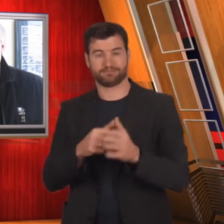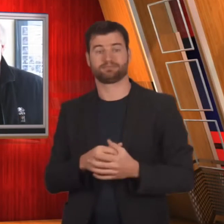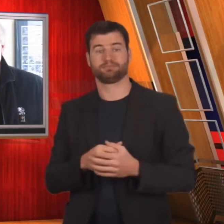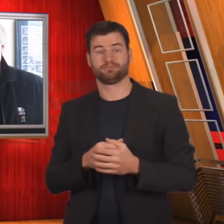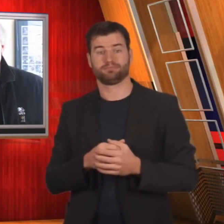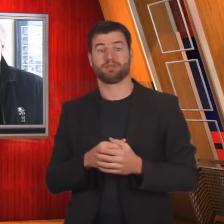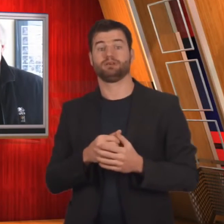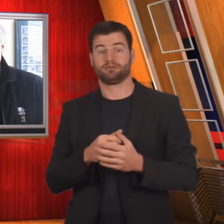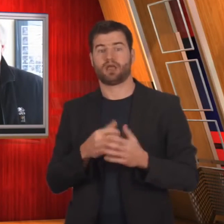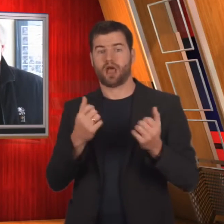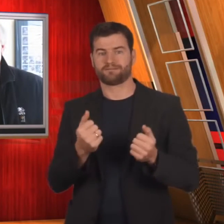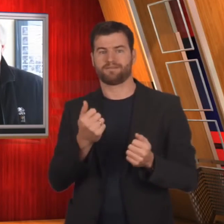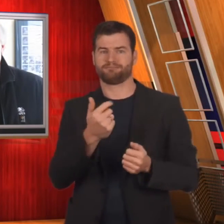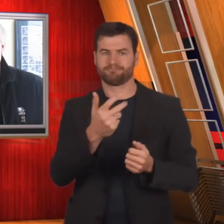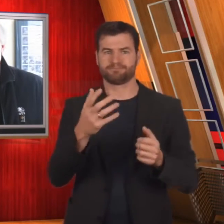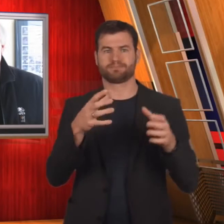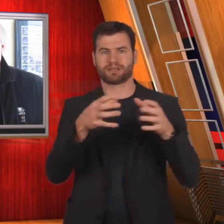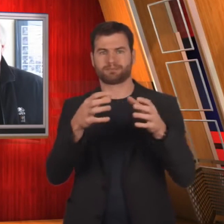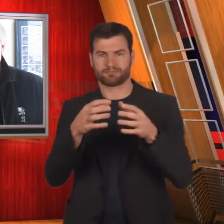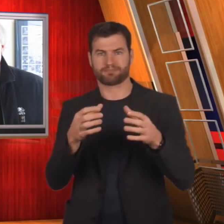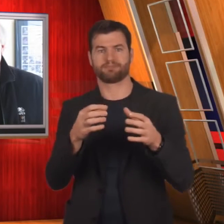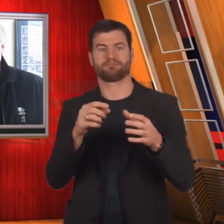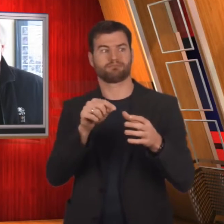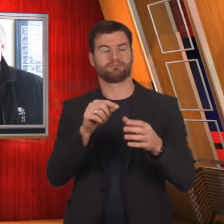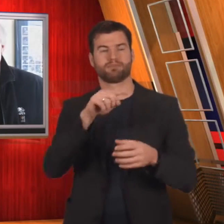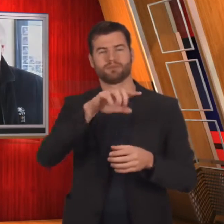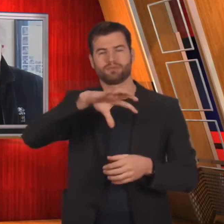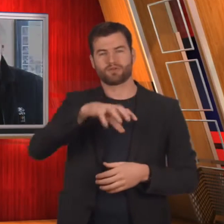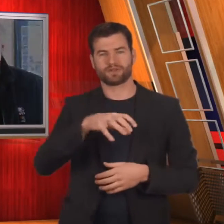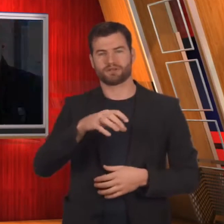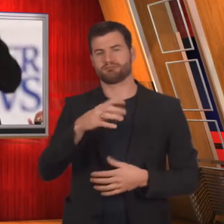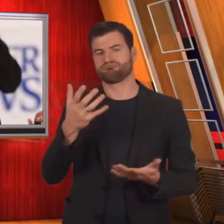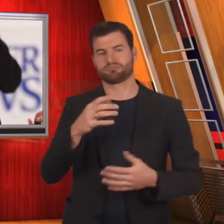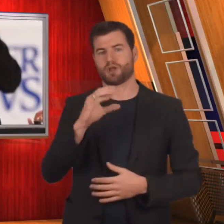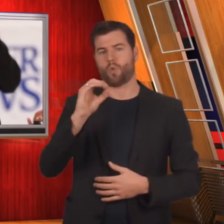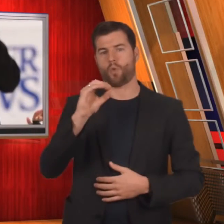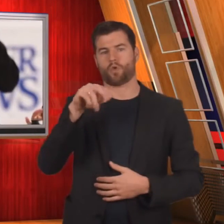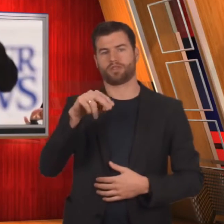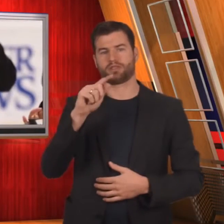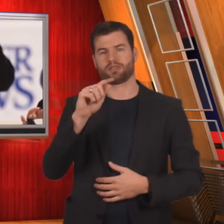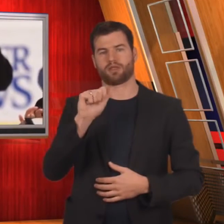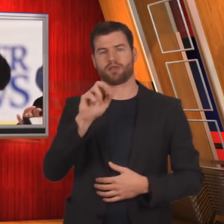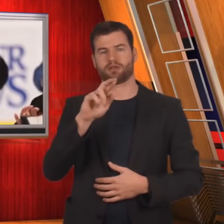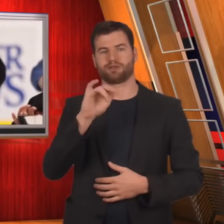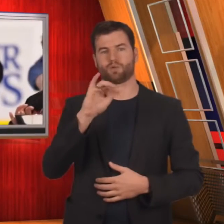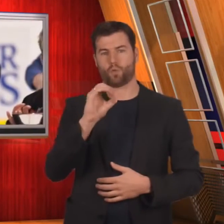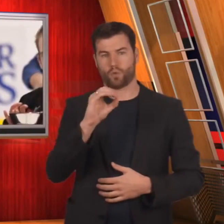teams formed for the tournament. Some teams will come directly from a province